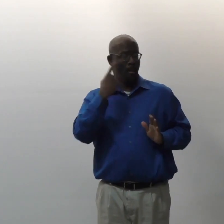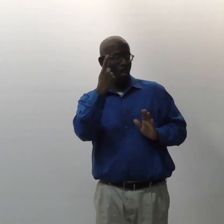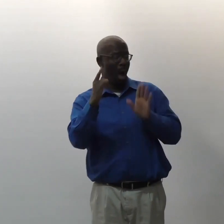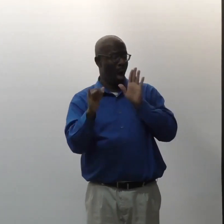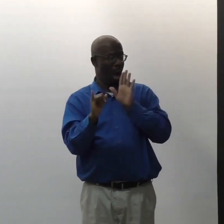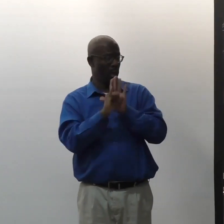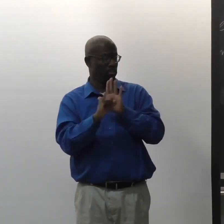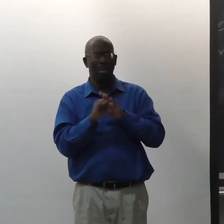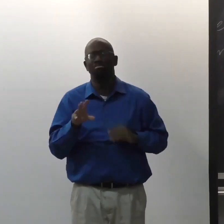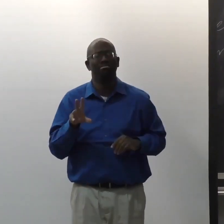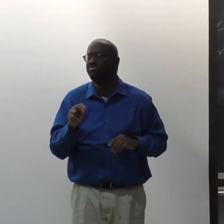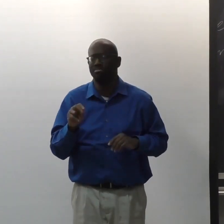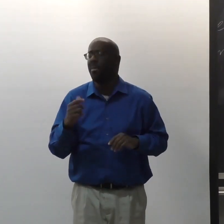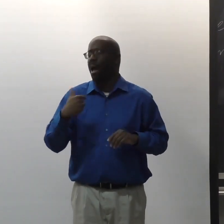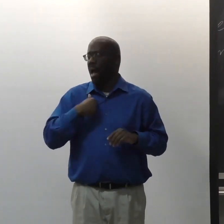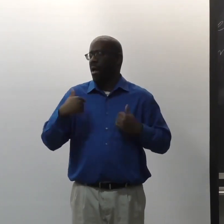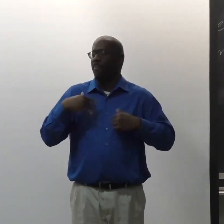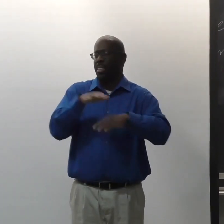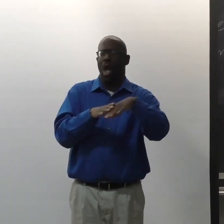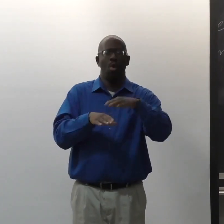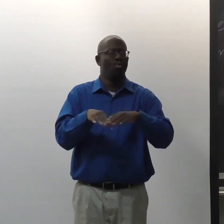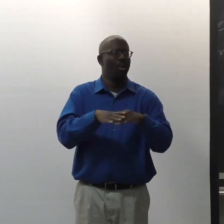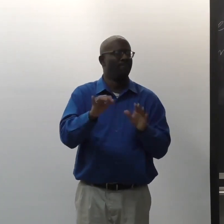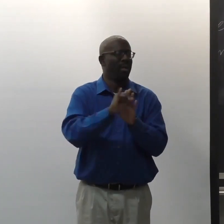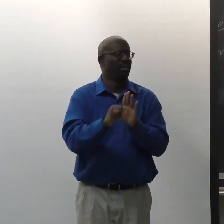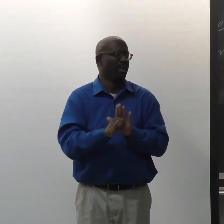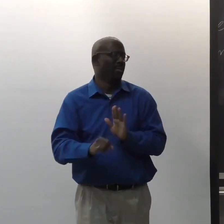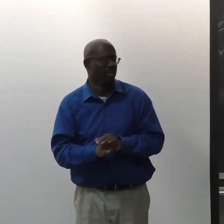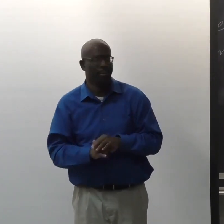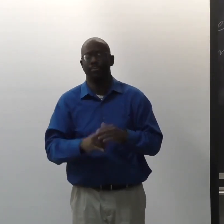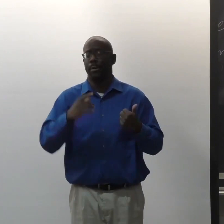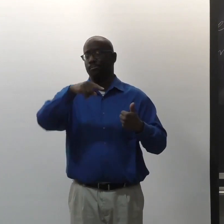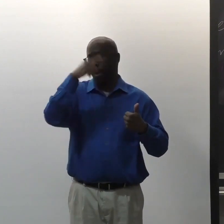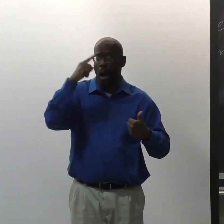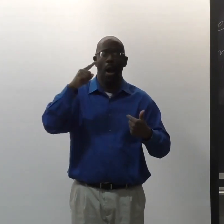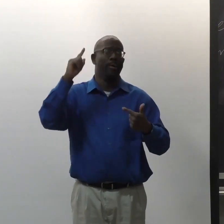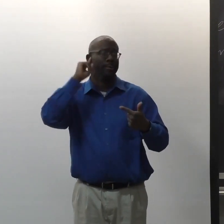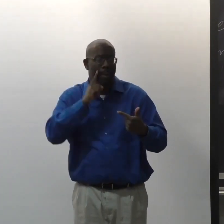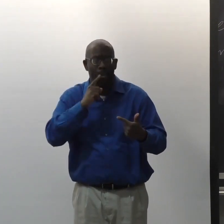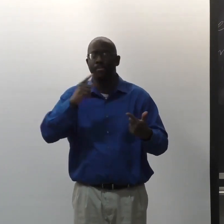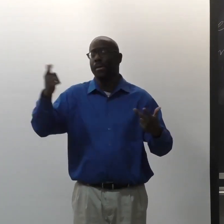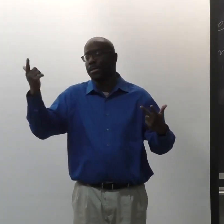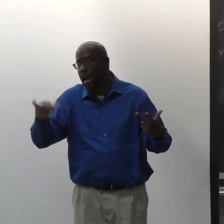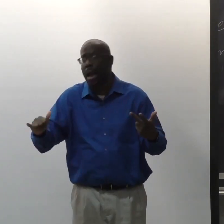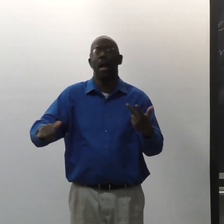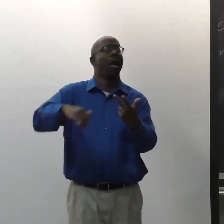When you look at me, I don't just have one Identity. I have many layers to my identity. I'm Black. I'm deaf.